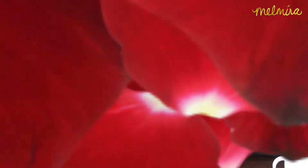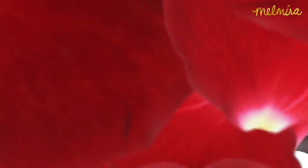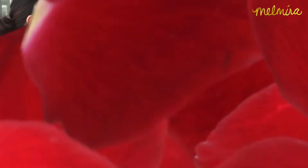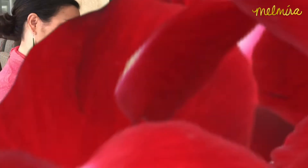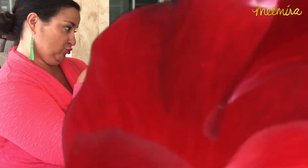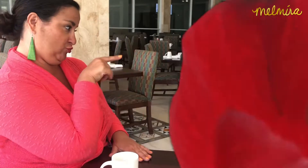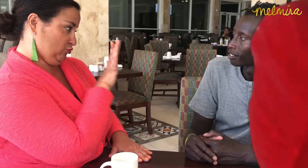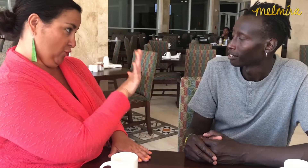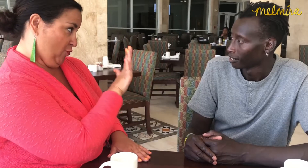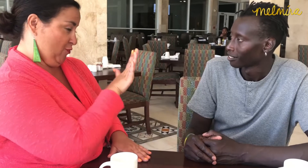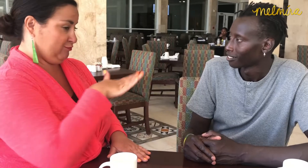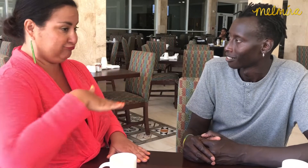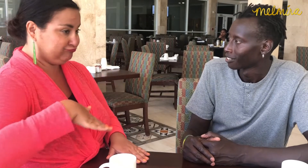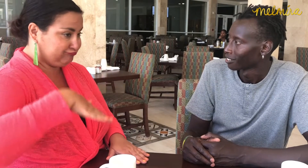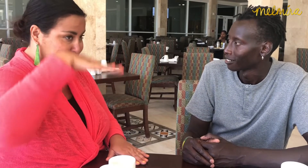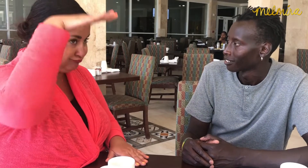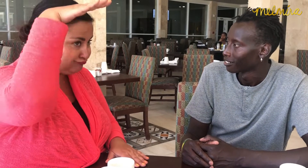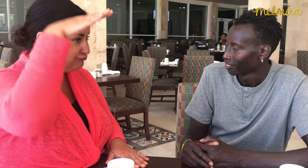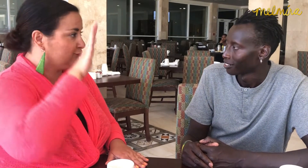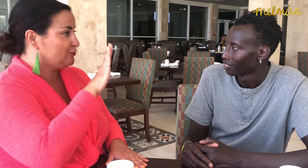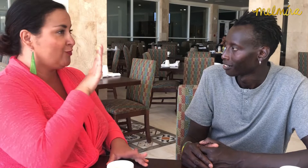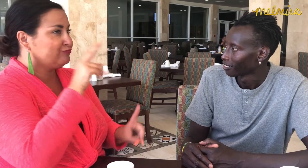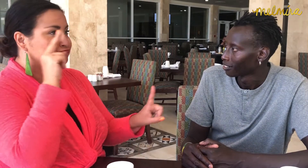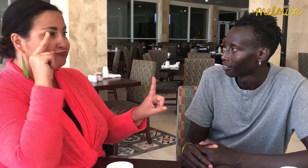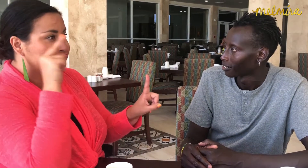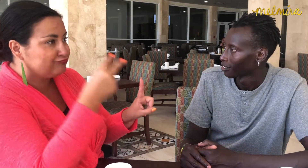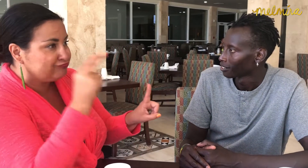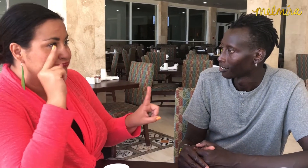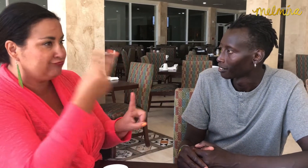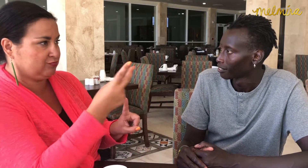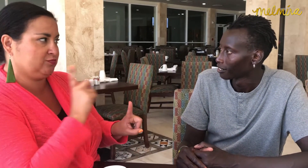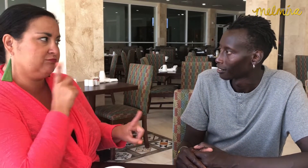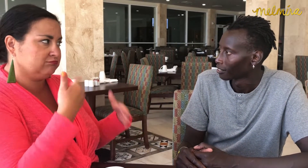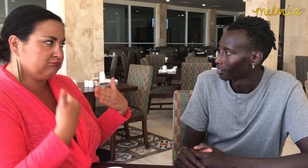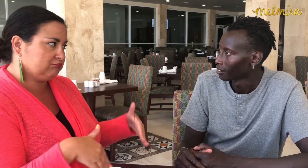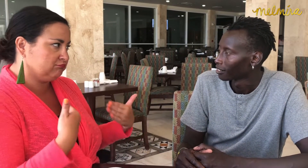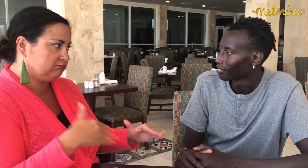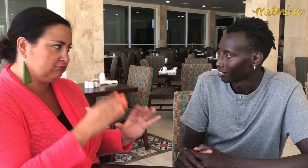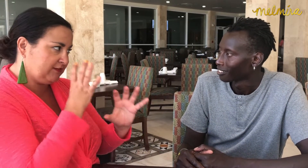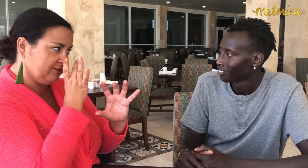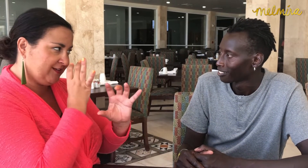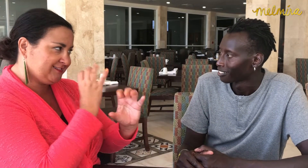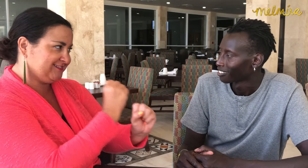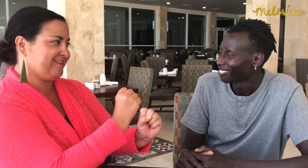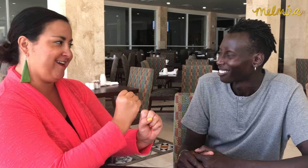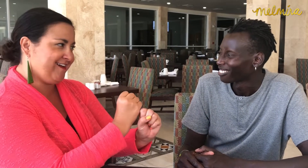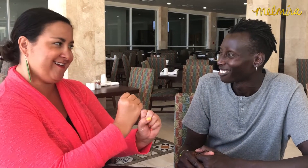Your upbringing and perspectives are fascinating.